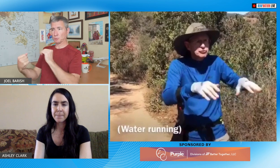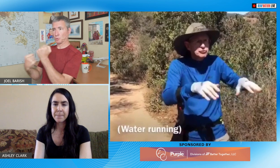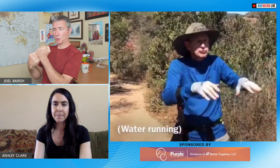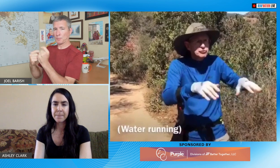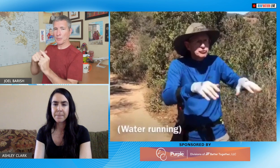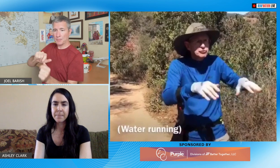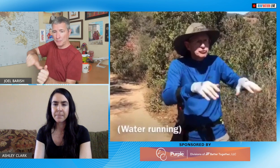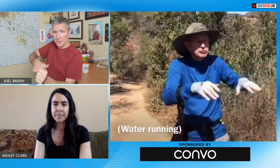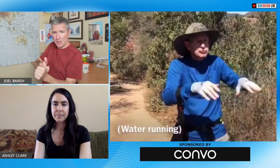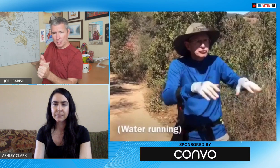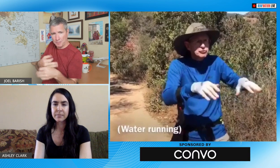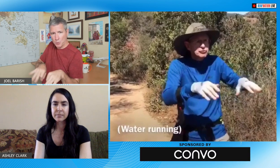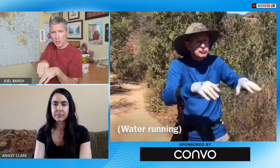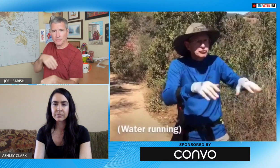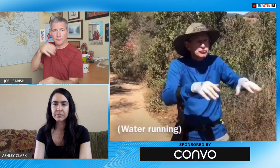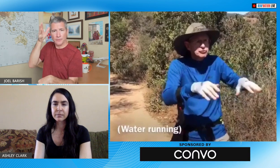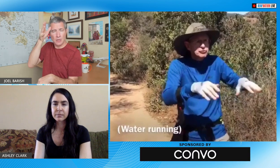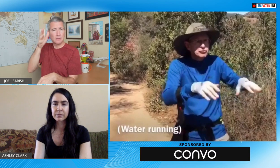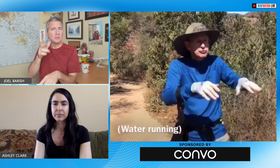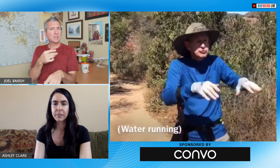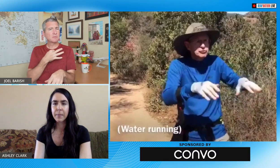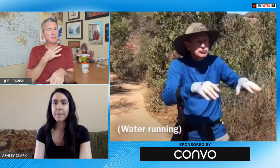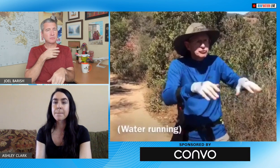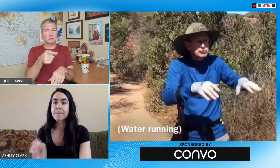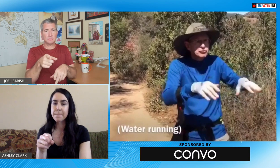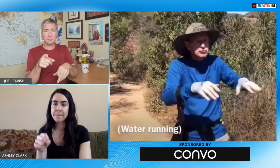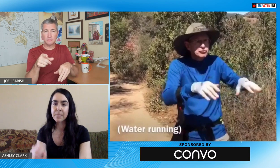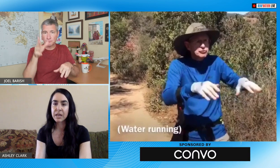to do and then once you you know put it out there you get that immediate support